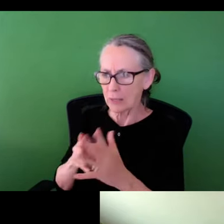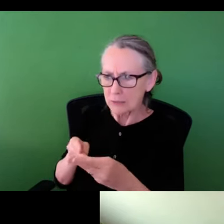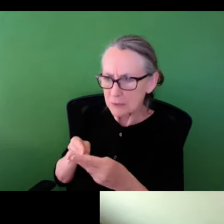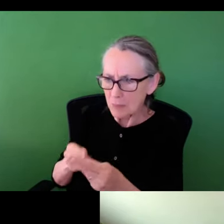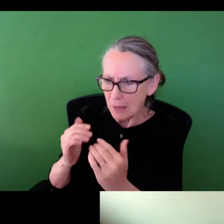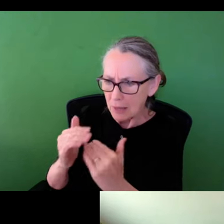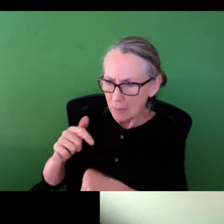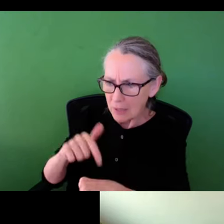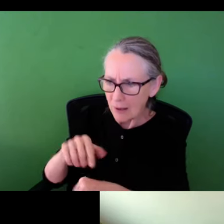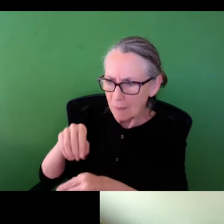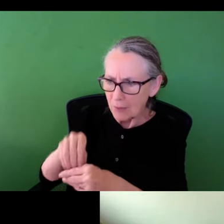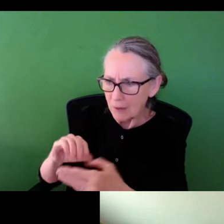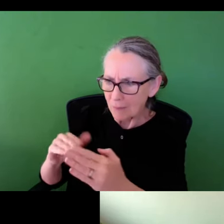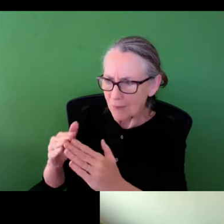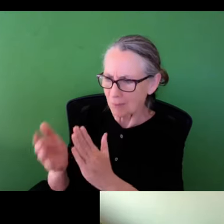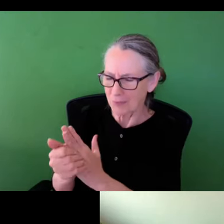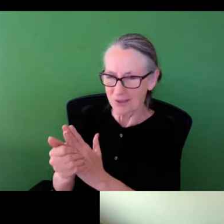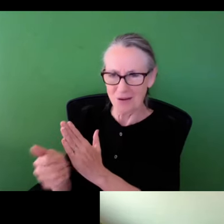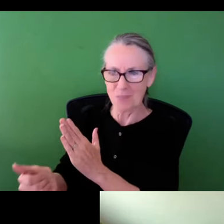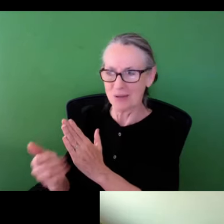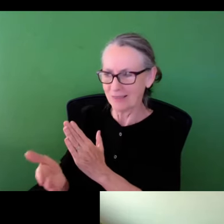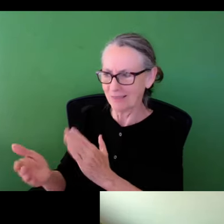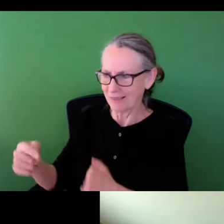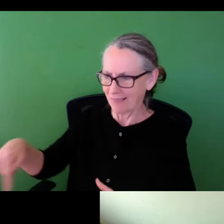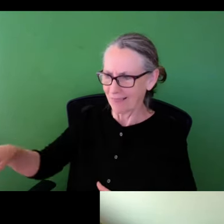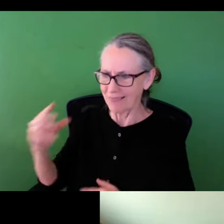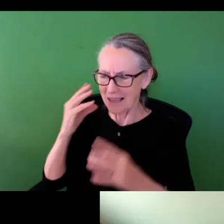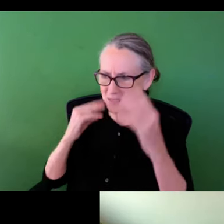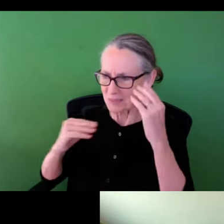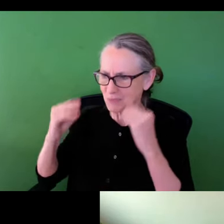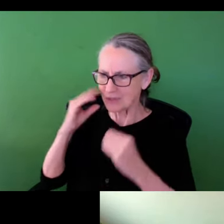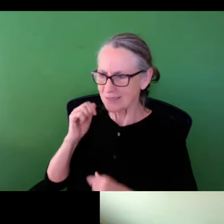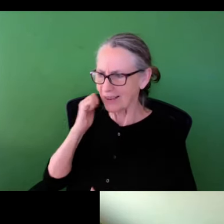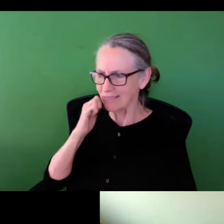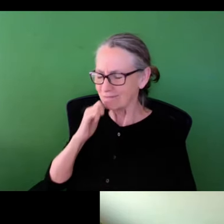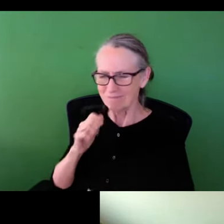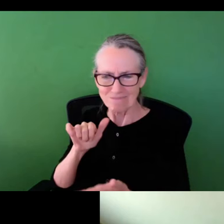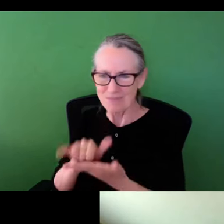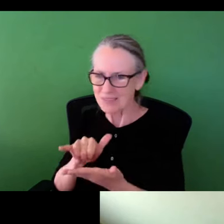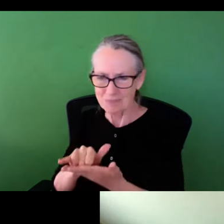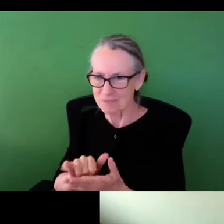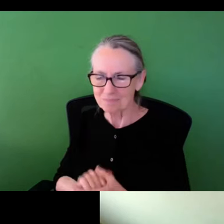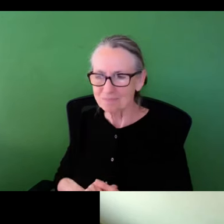. The idea that we can spend a limited amount of time in somebody else's community and be competent in the things that they experience every